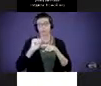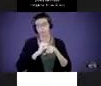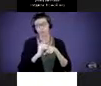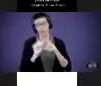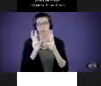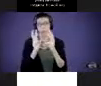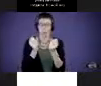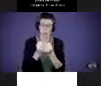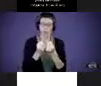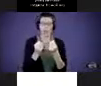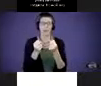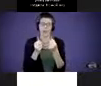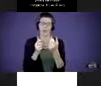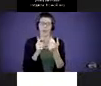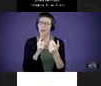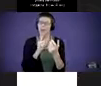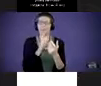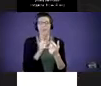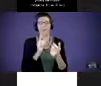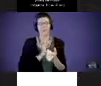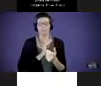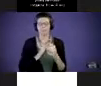it was a very fulfilling activity and I'm glad to meet up with you all.